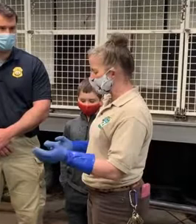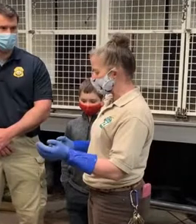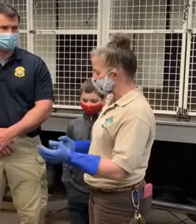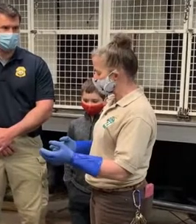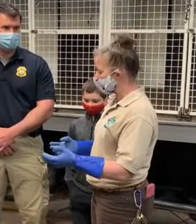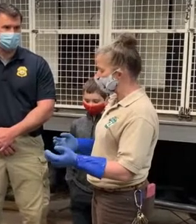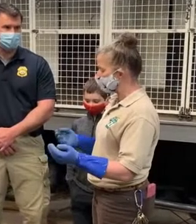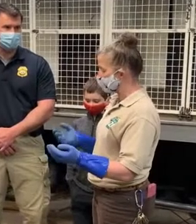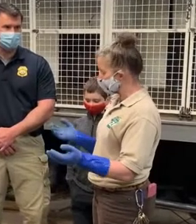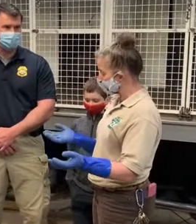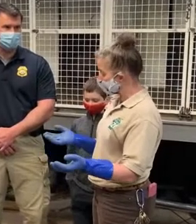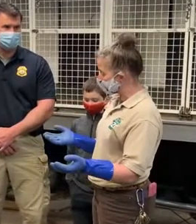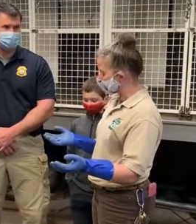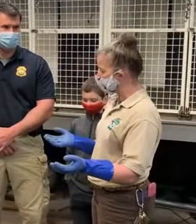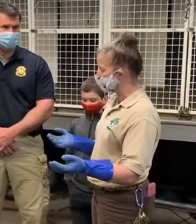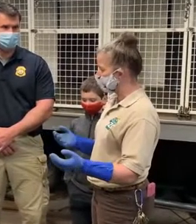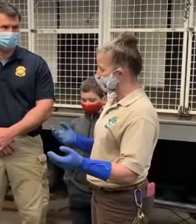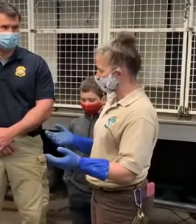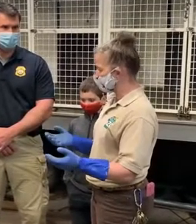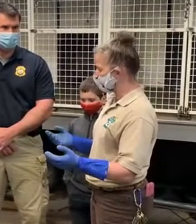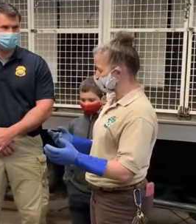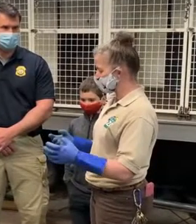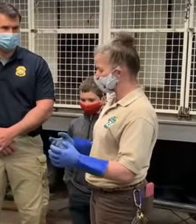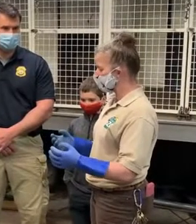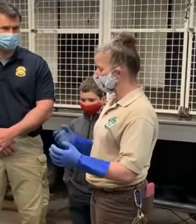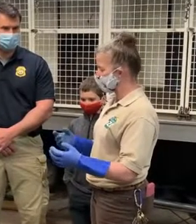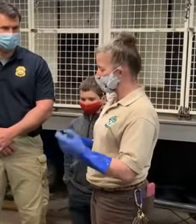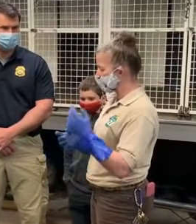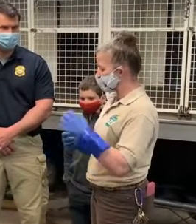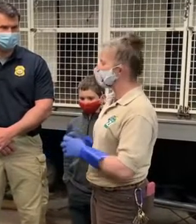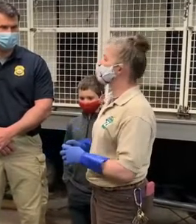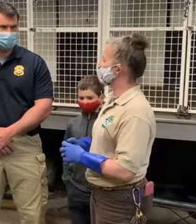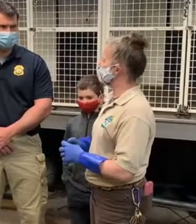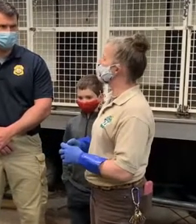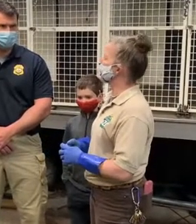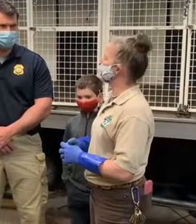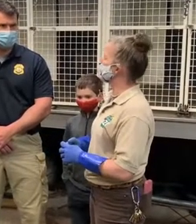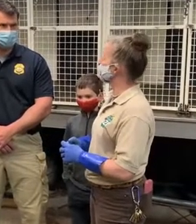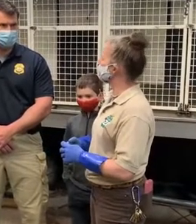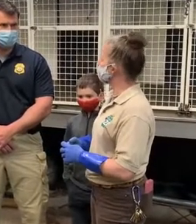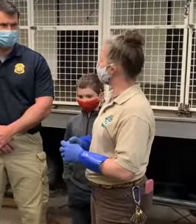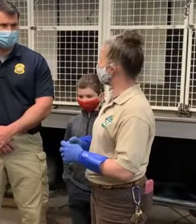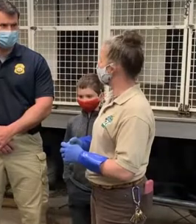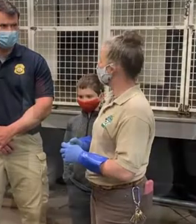and then when a seal bites a human or something, it can transfer into your system..